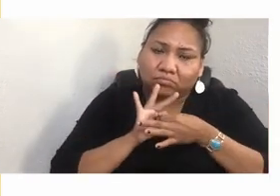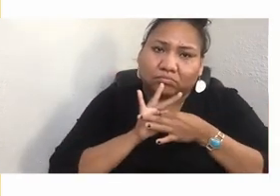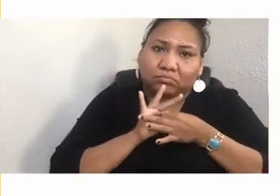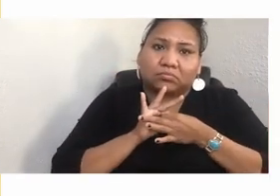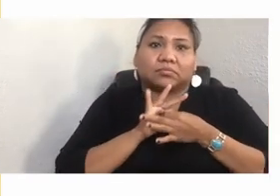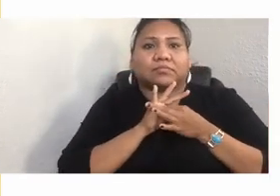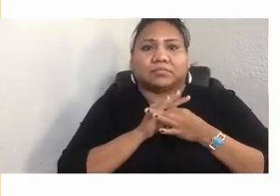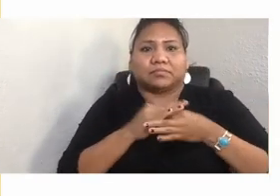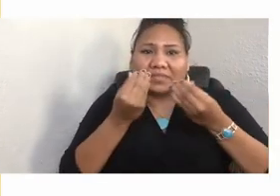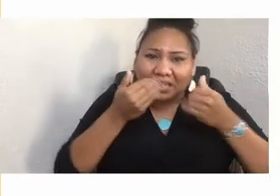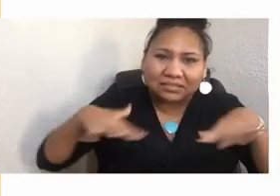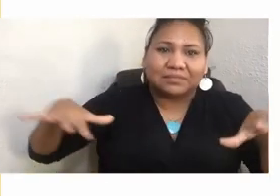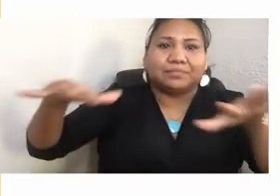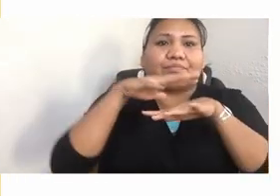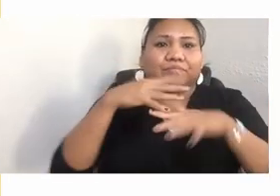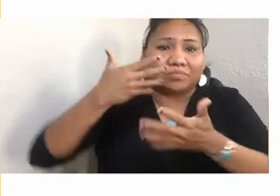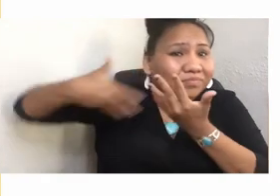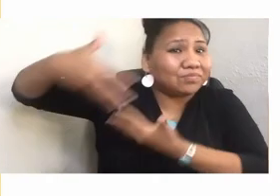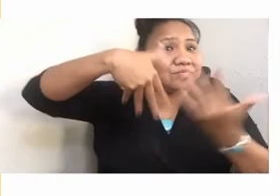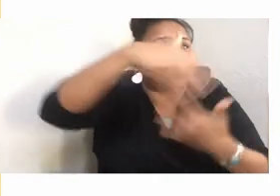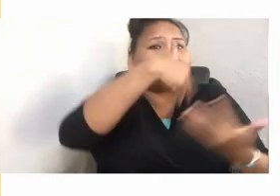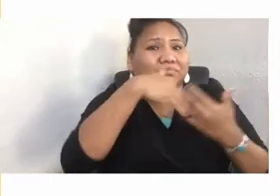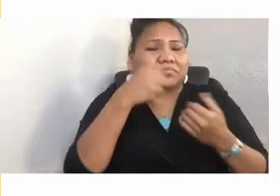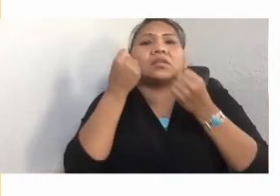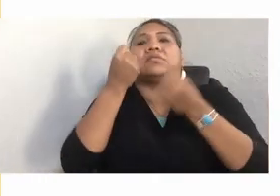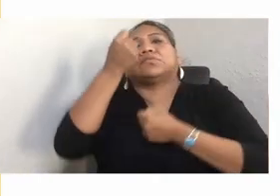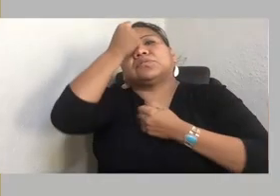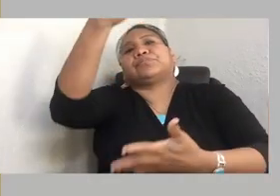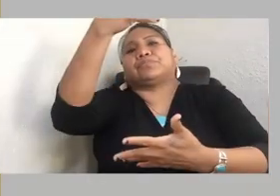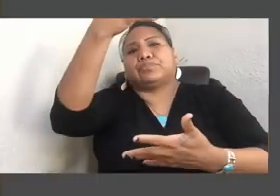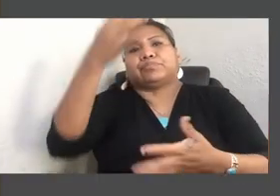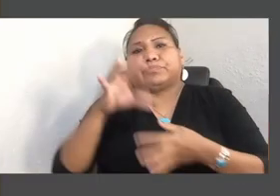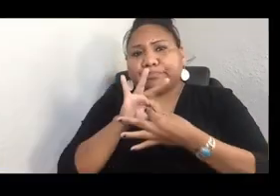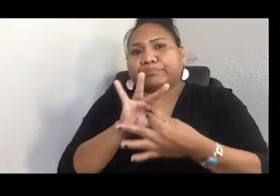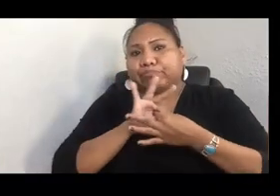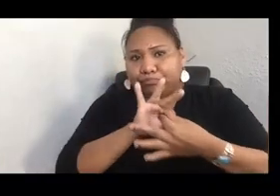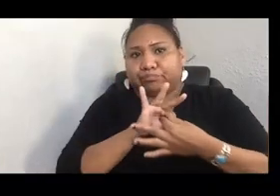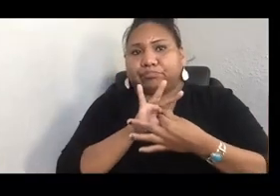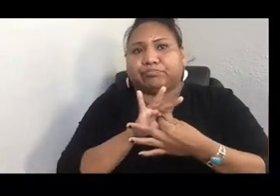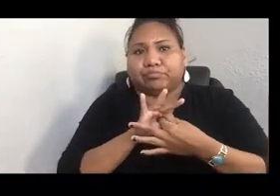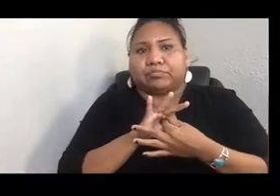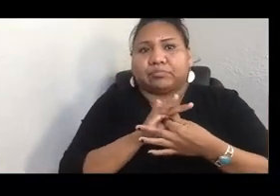our decolonized relationships. Kim is also the author of a fascinating blog called